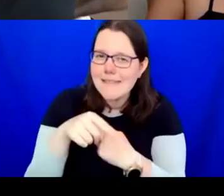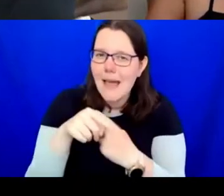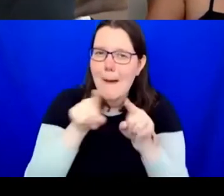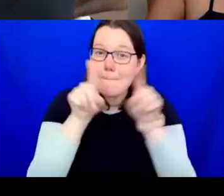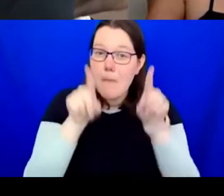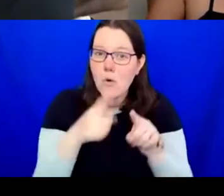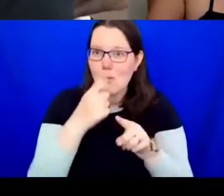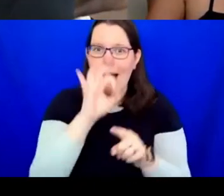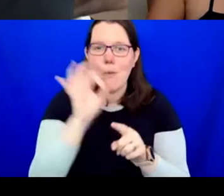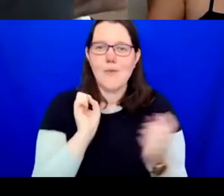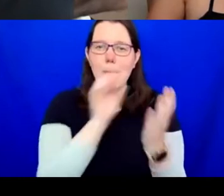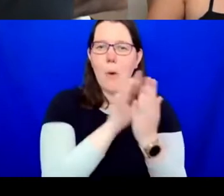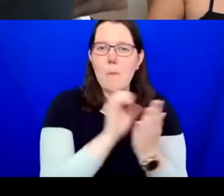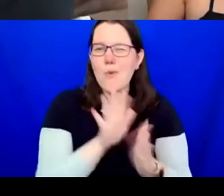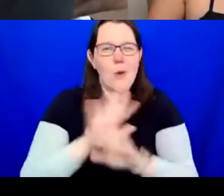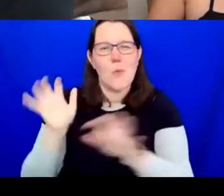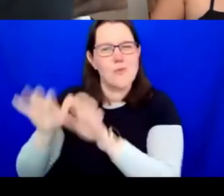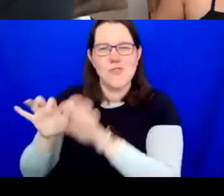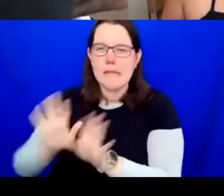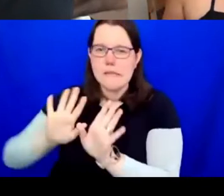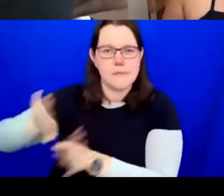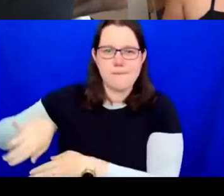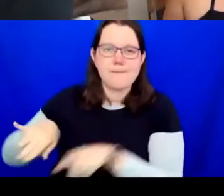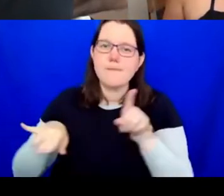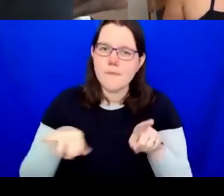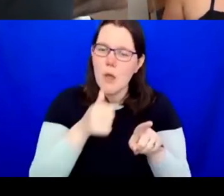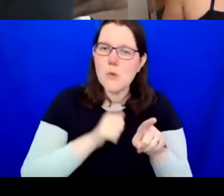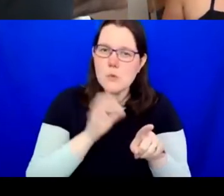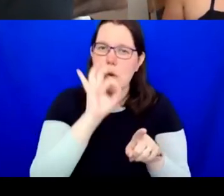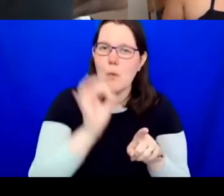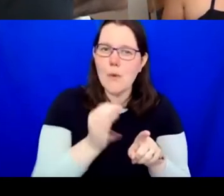chat to interact with your fellow attendees. It would be nice to get a sense of who is in the room